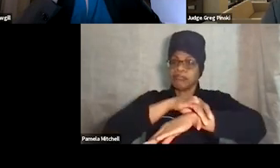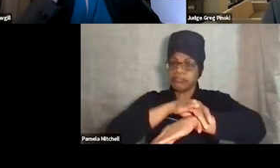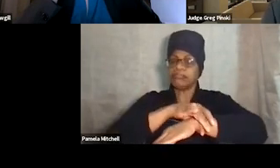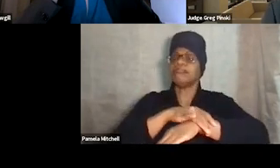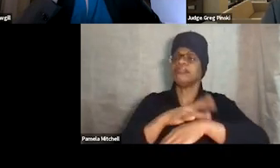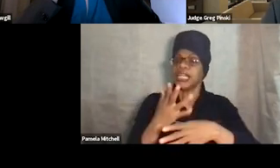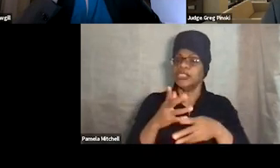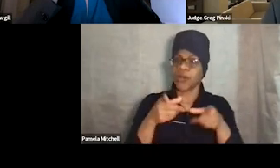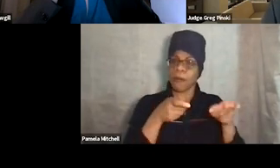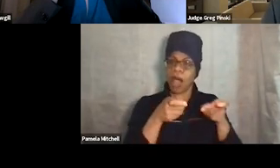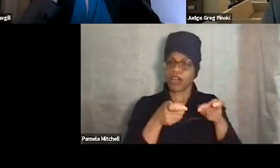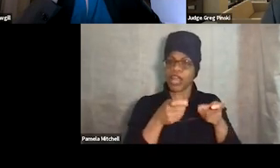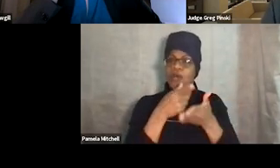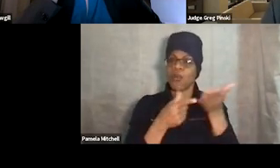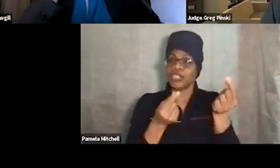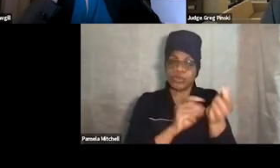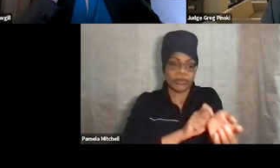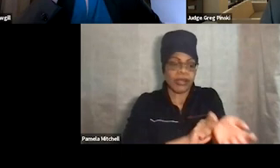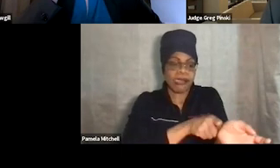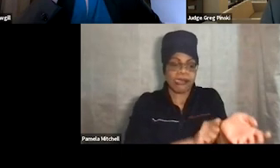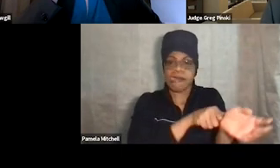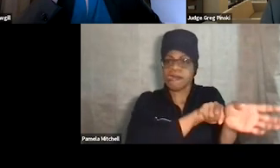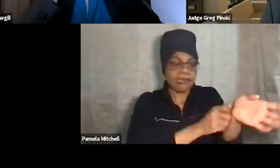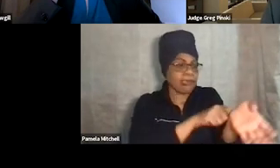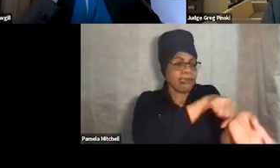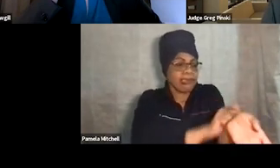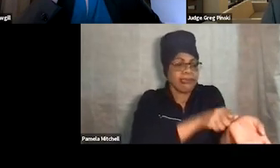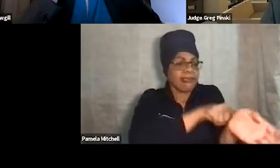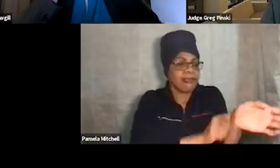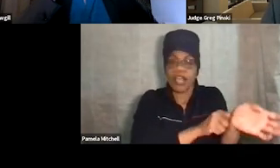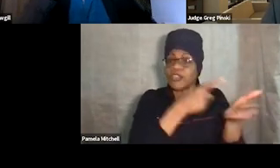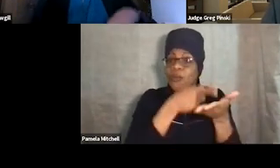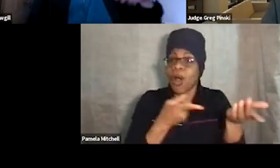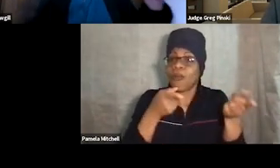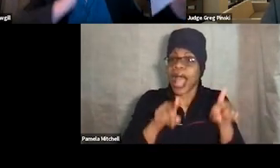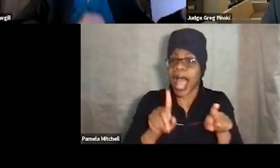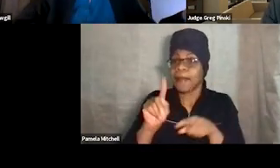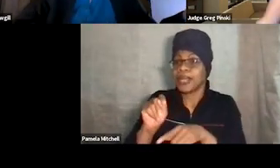and she was tampering with that bracelet. So we would get the tampers, she would deny it.